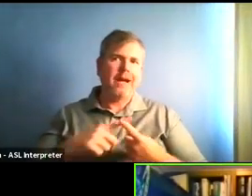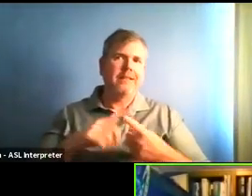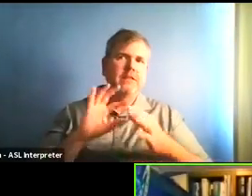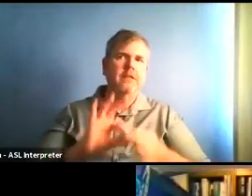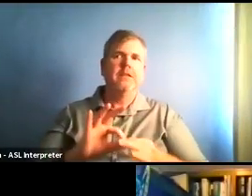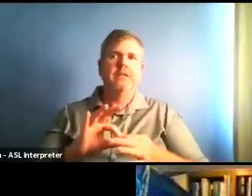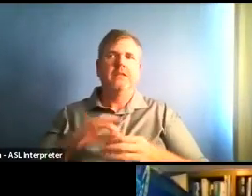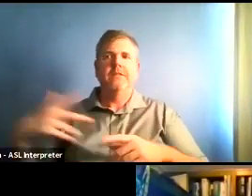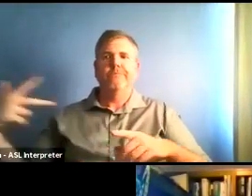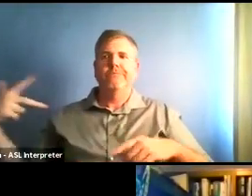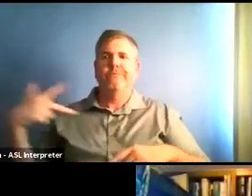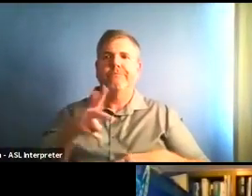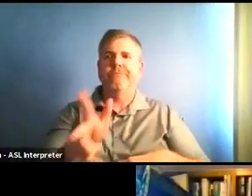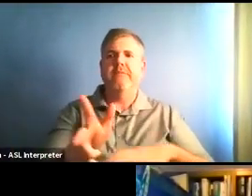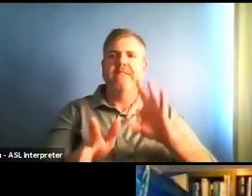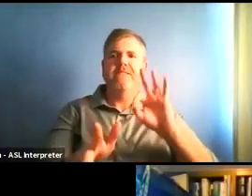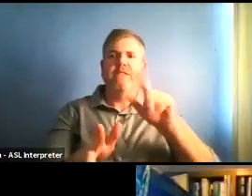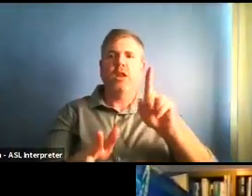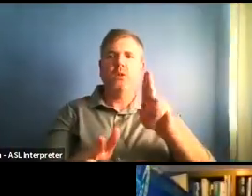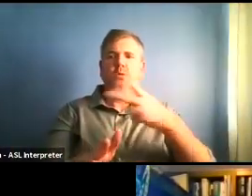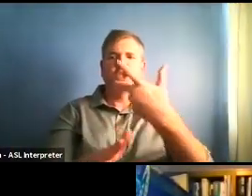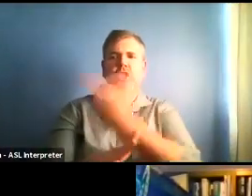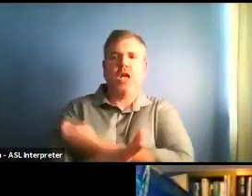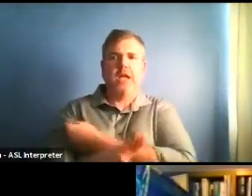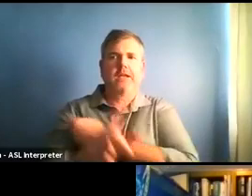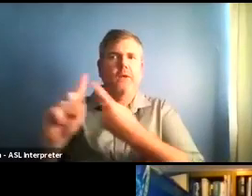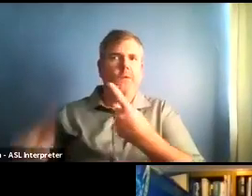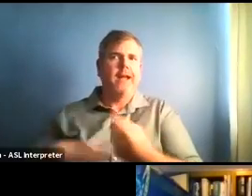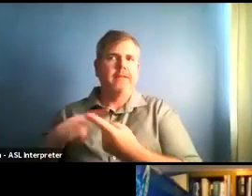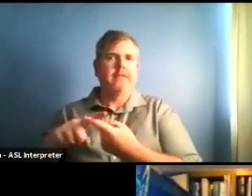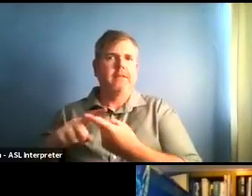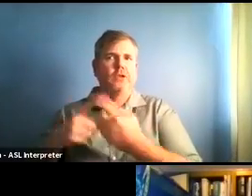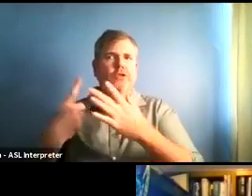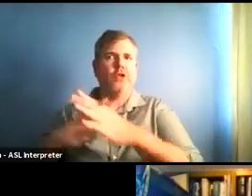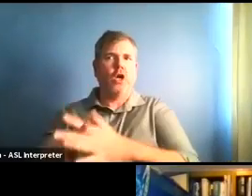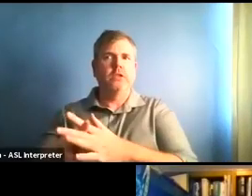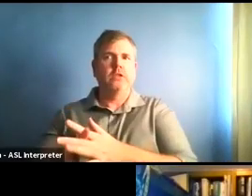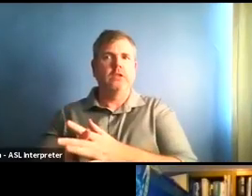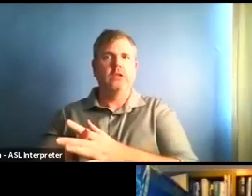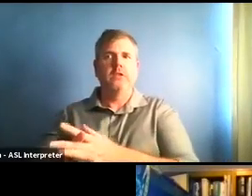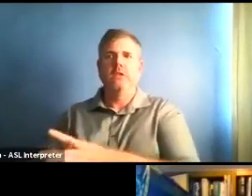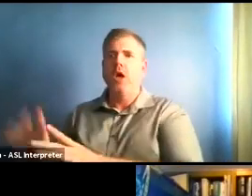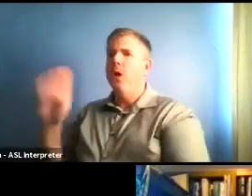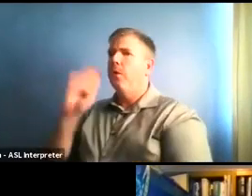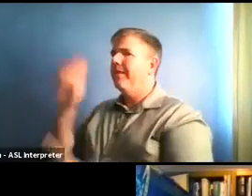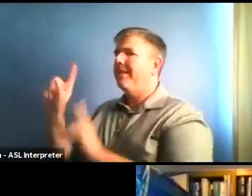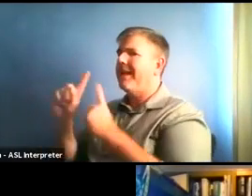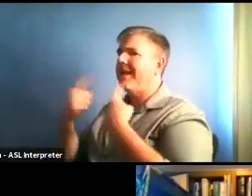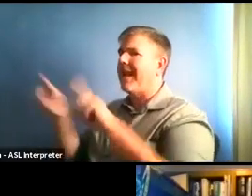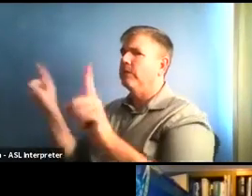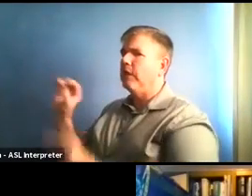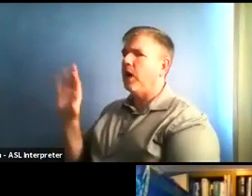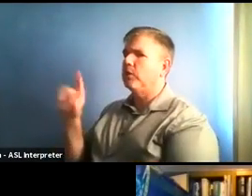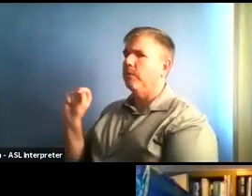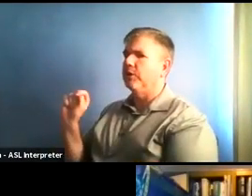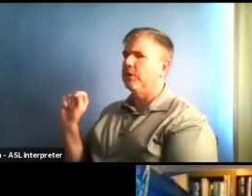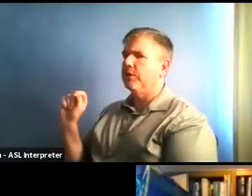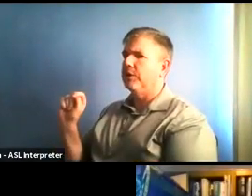It will announce those well in advance, it will be in October. We we're just identifying a couple of weekends that we could do that and we'll